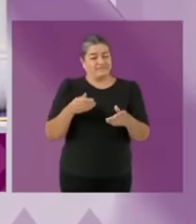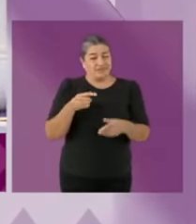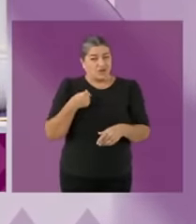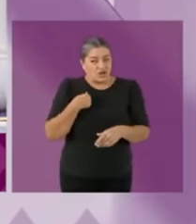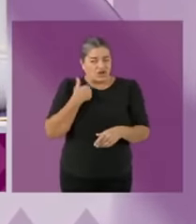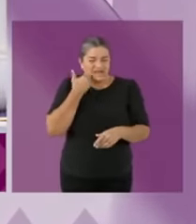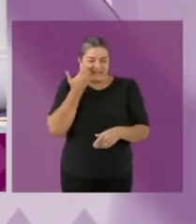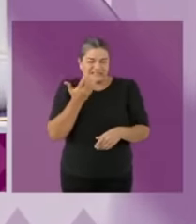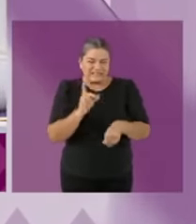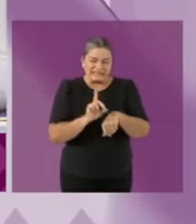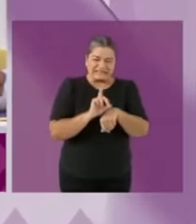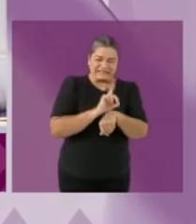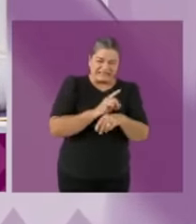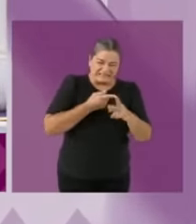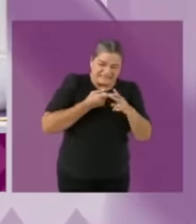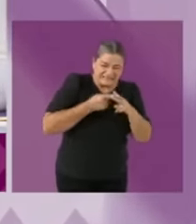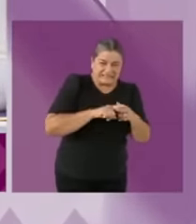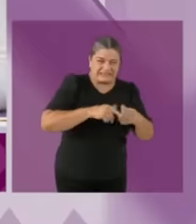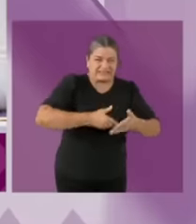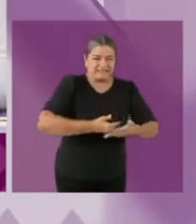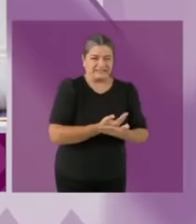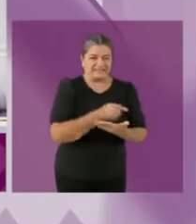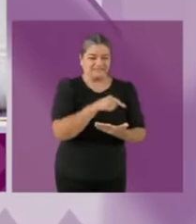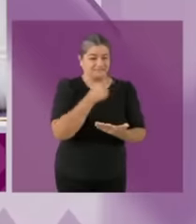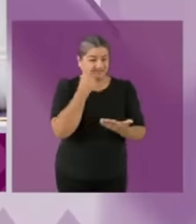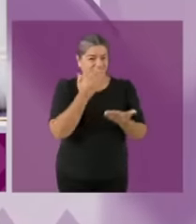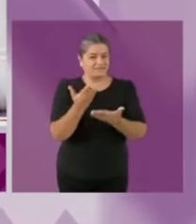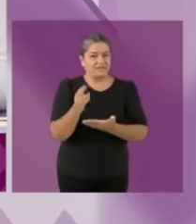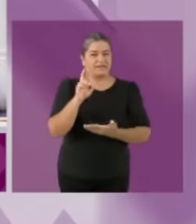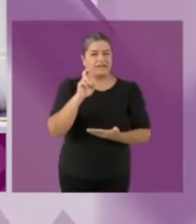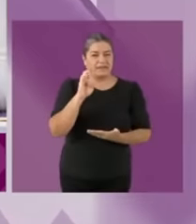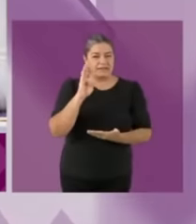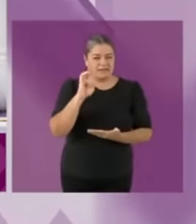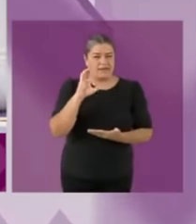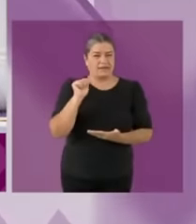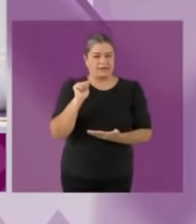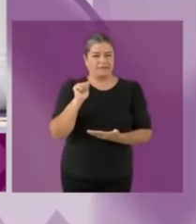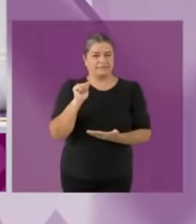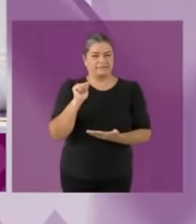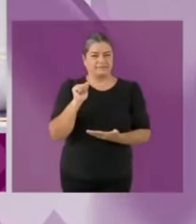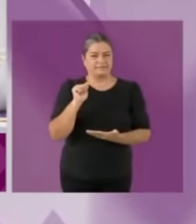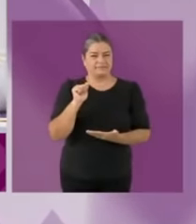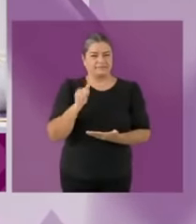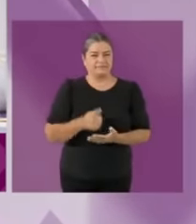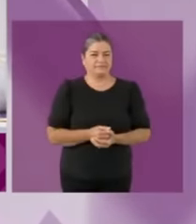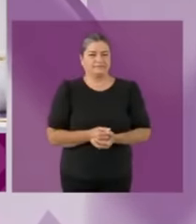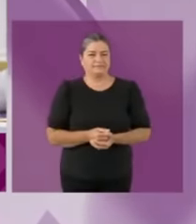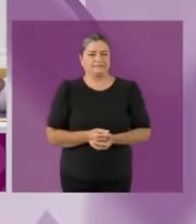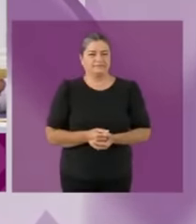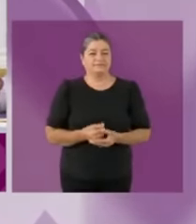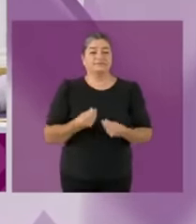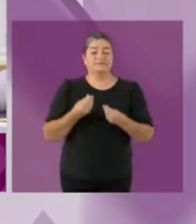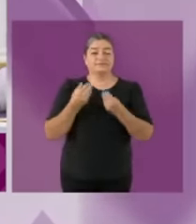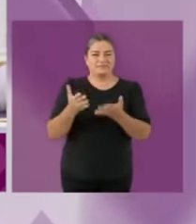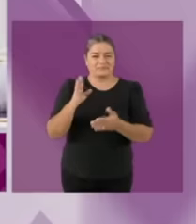Mexico City with excellent results strengthen high school or high school education has